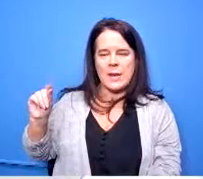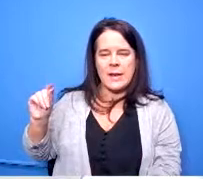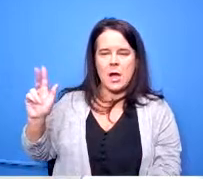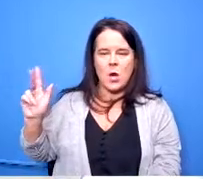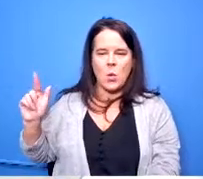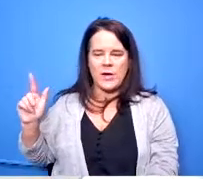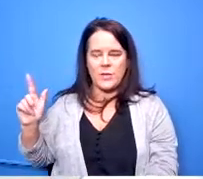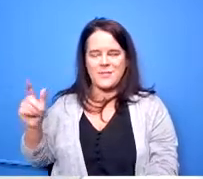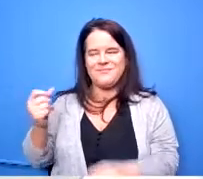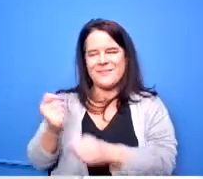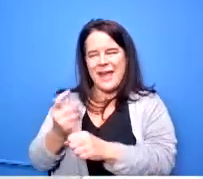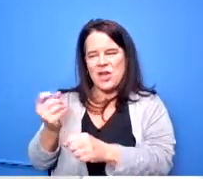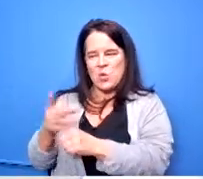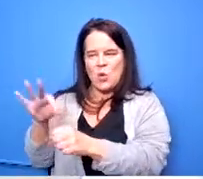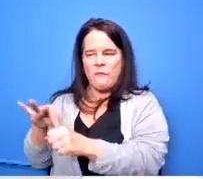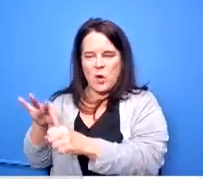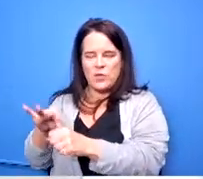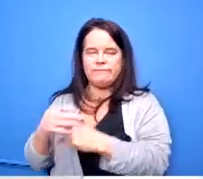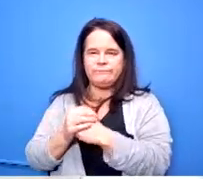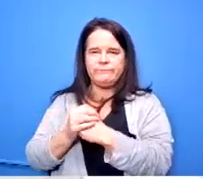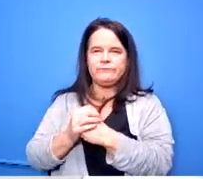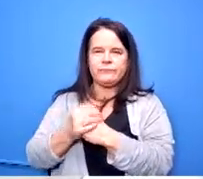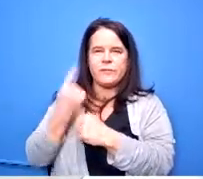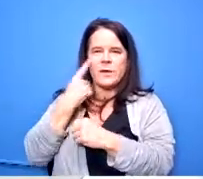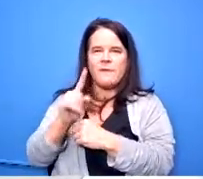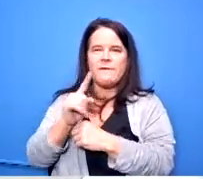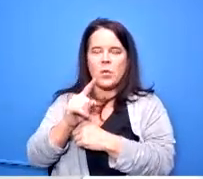we take from the board of education to belong to the ohio high school athletic association